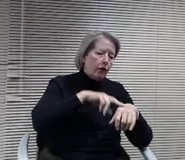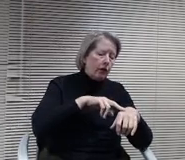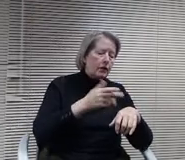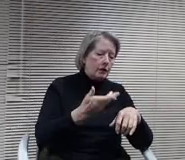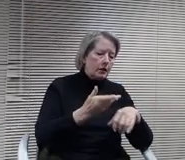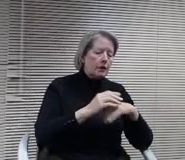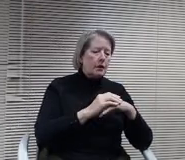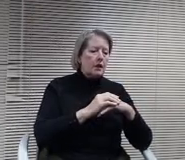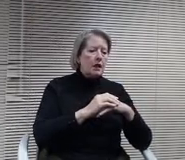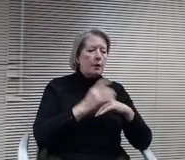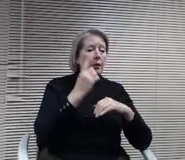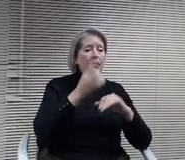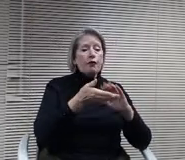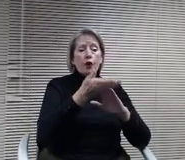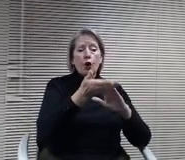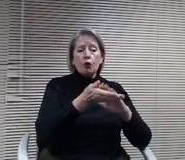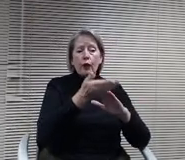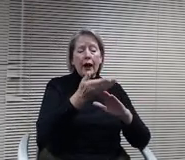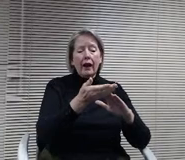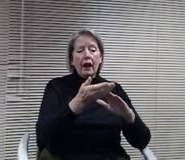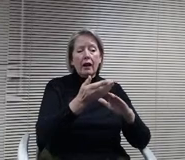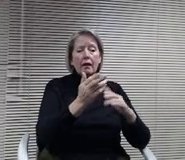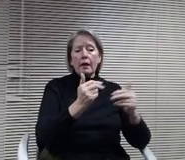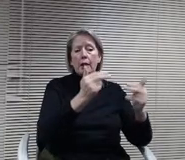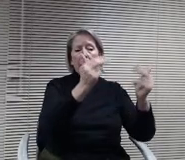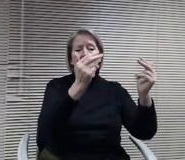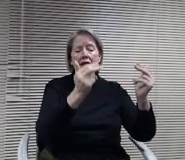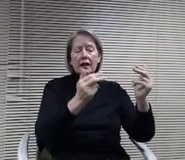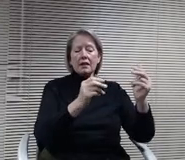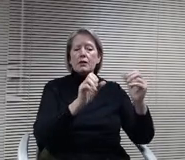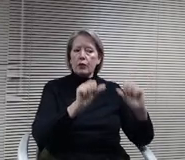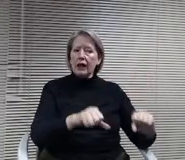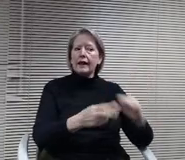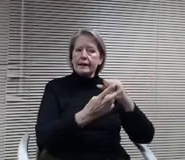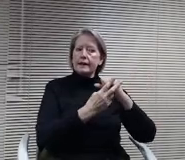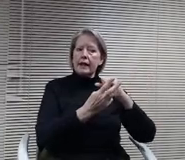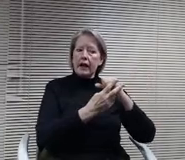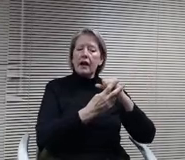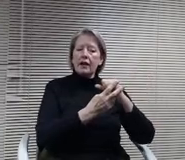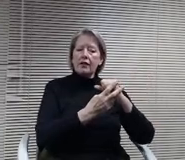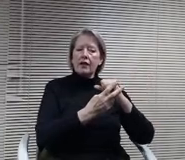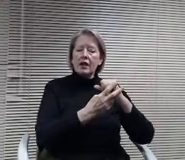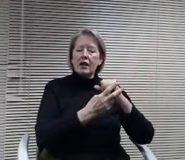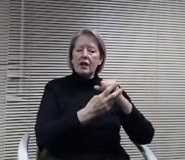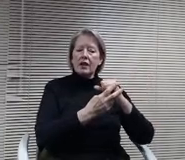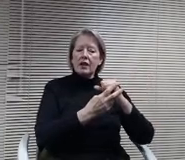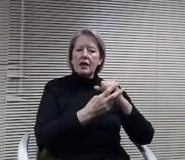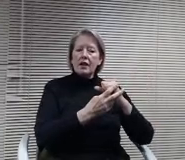operational costs. There's some significant savings in terms of lease payments are leased payments are have